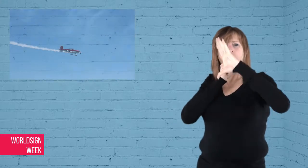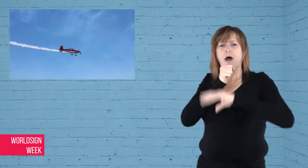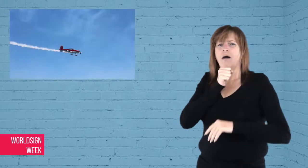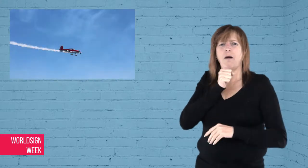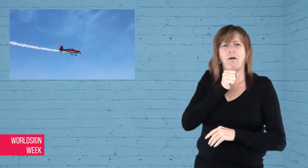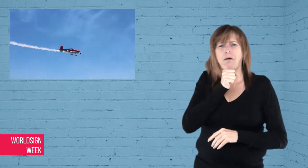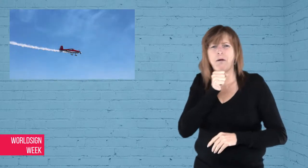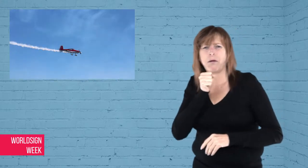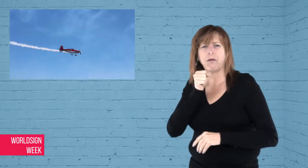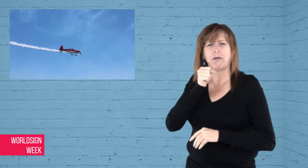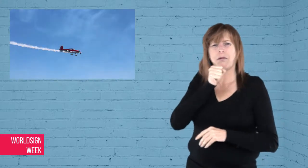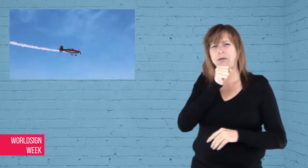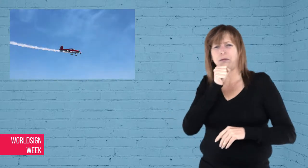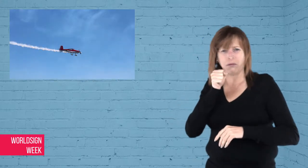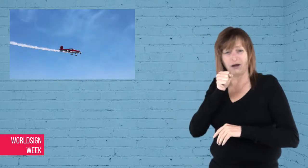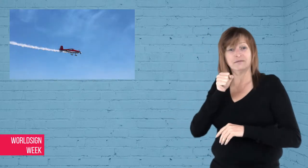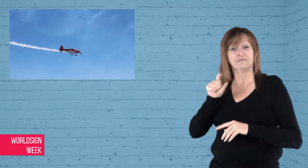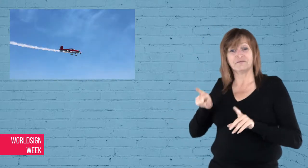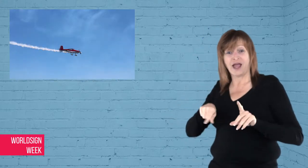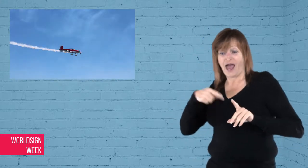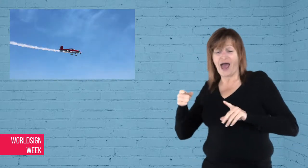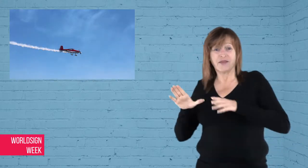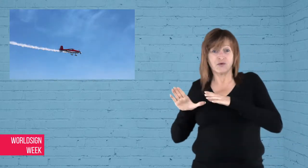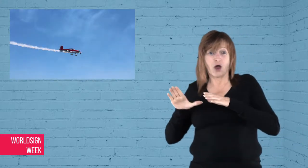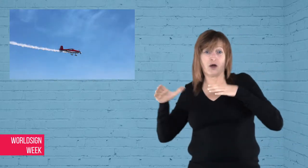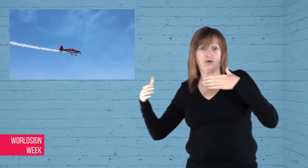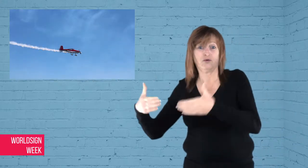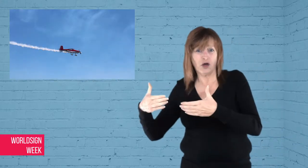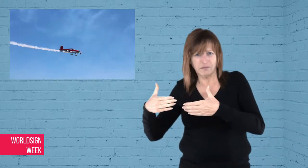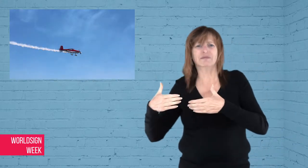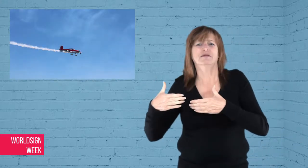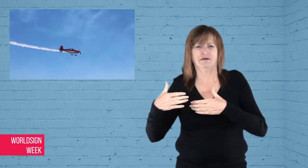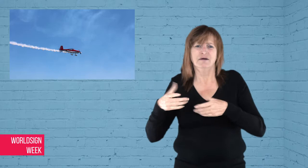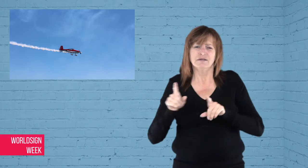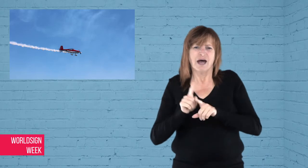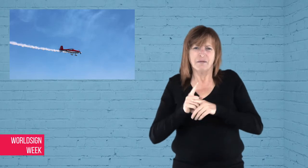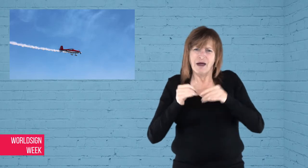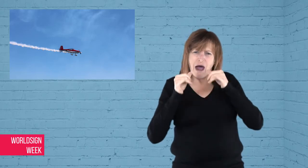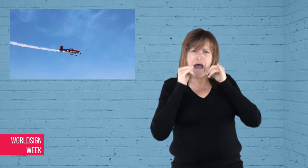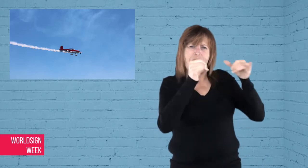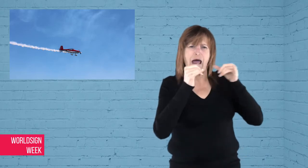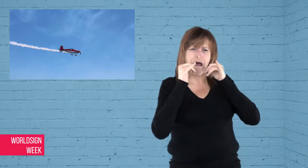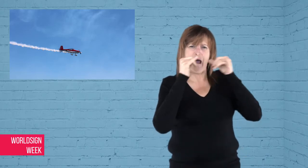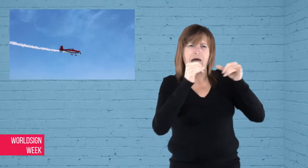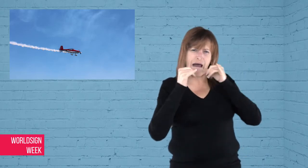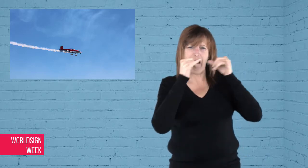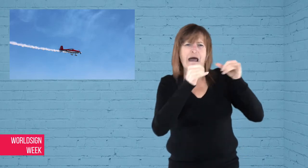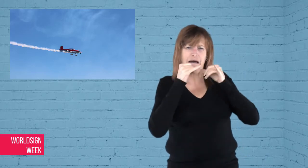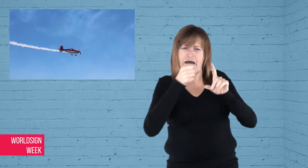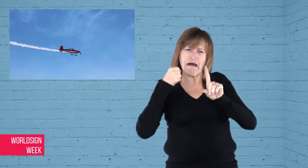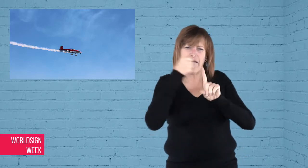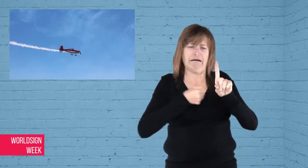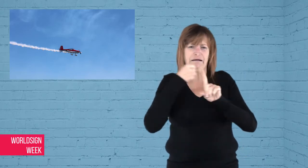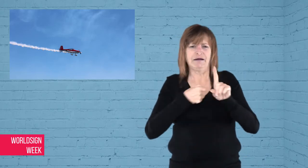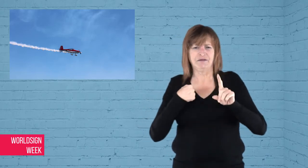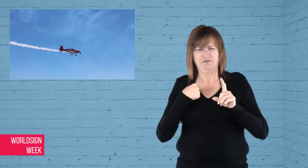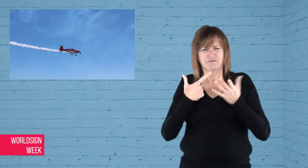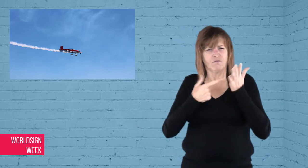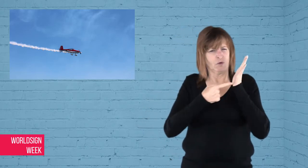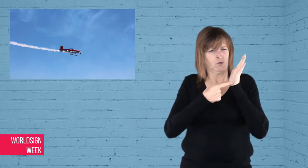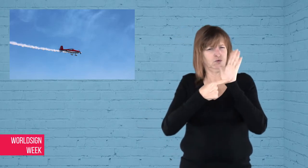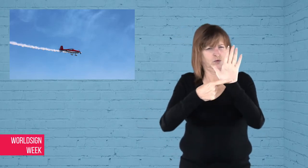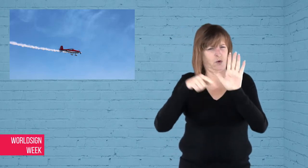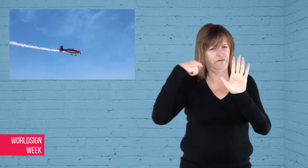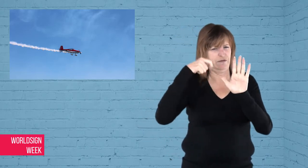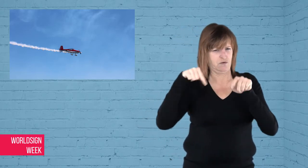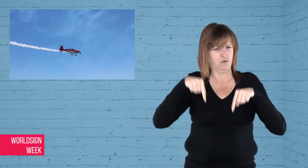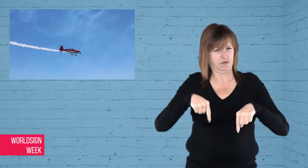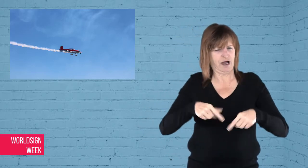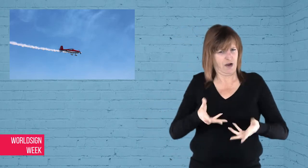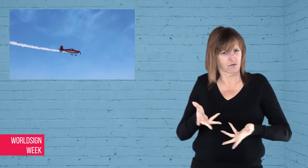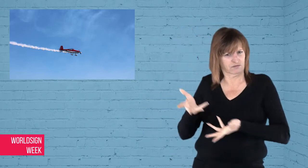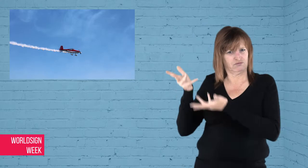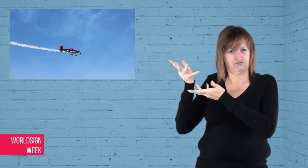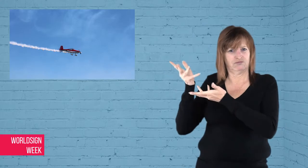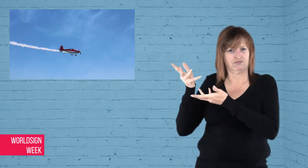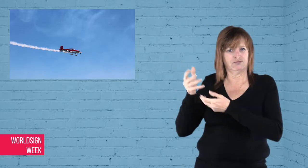We will show you video now: